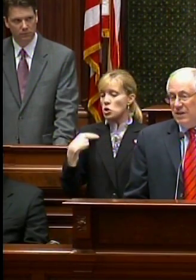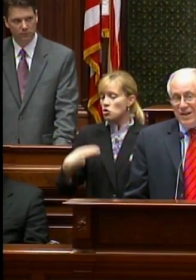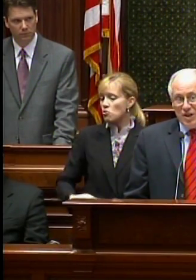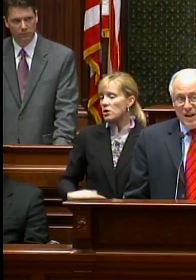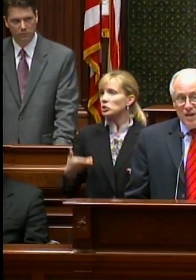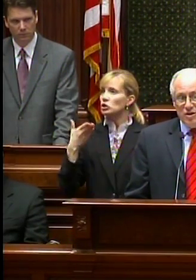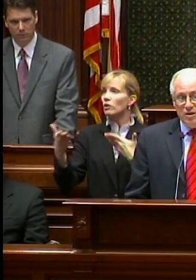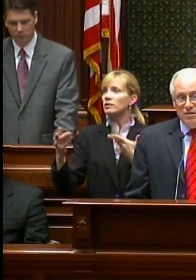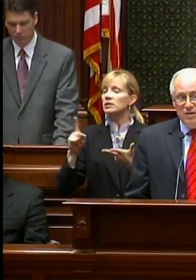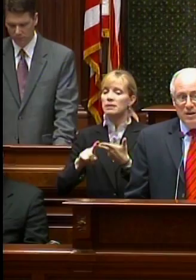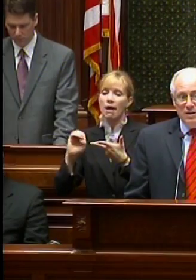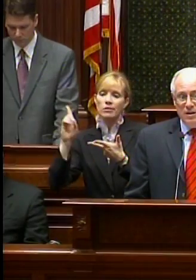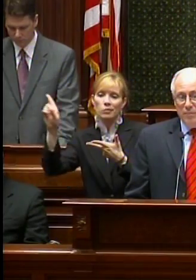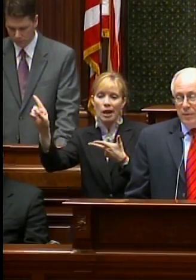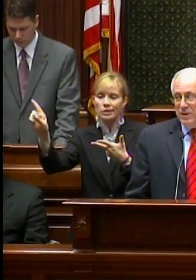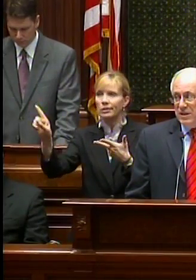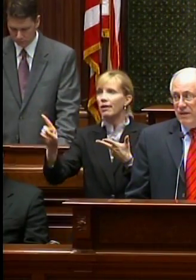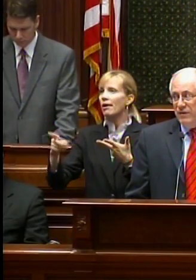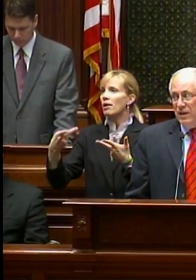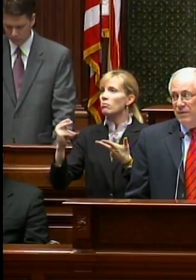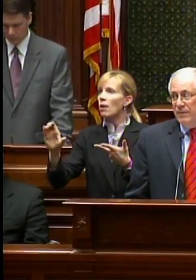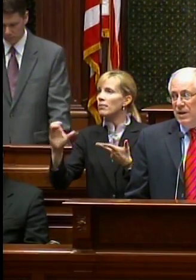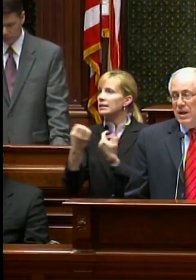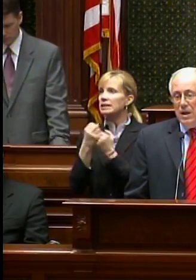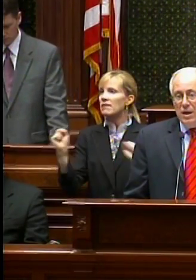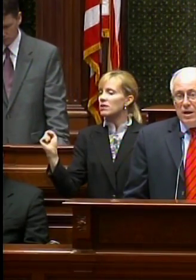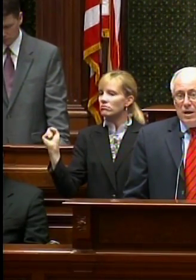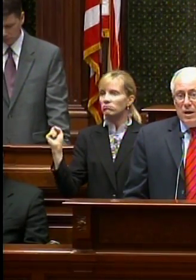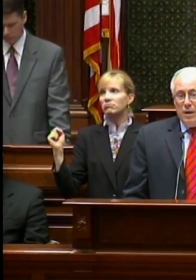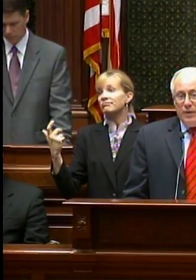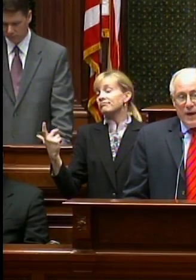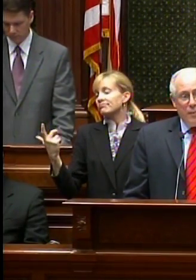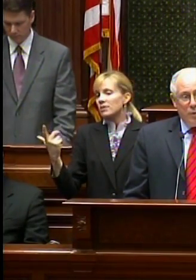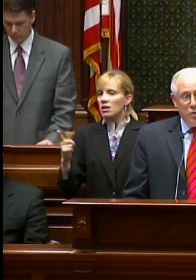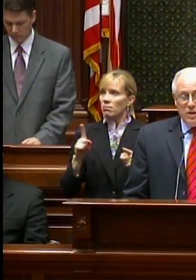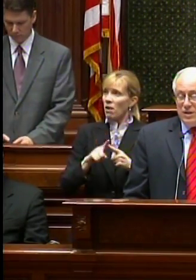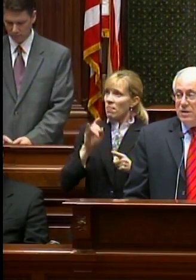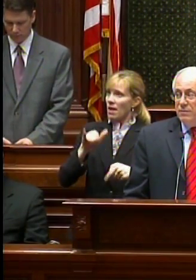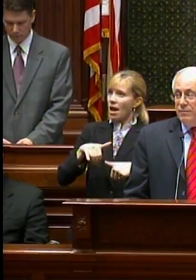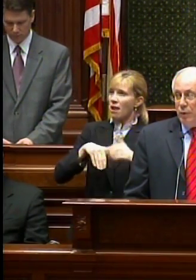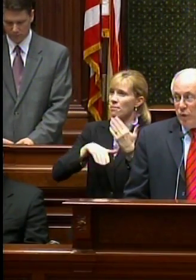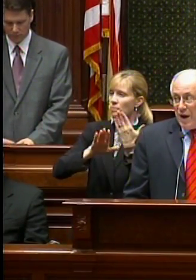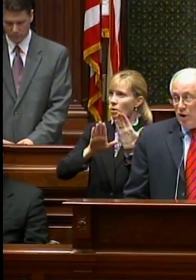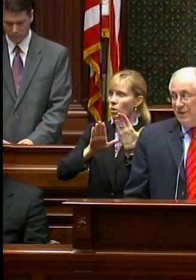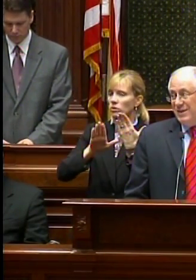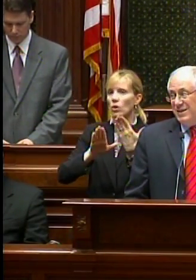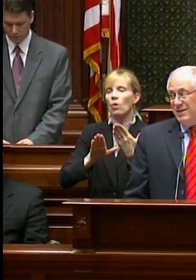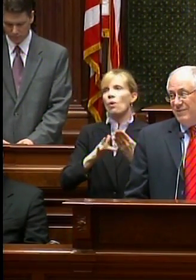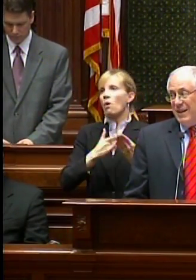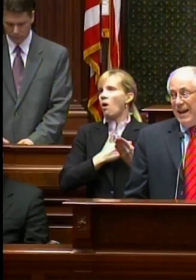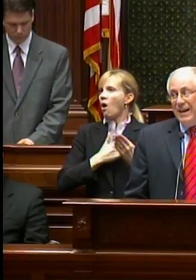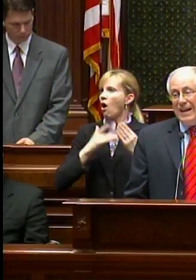education and public safety. But that approach is both heartless -- and